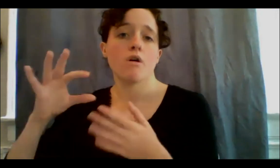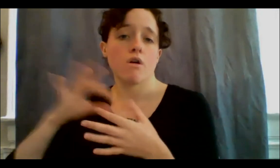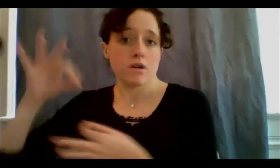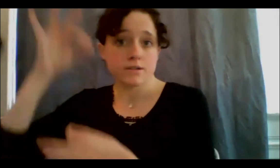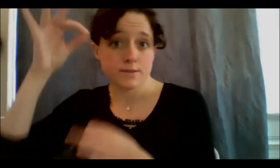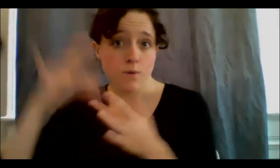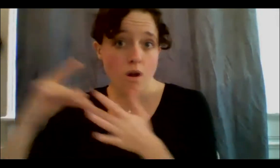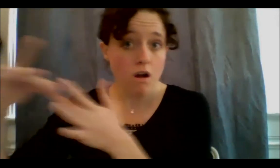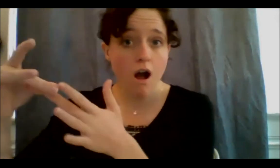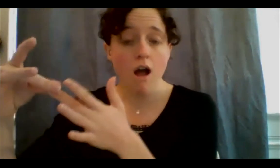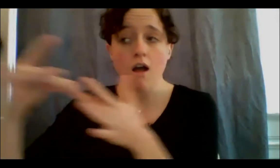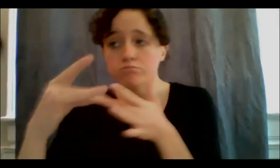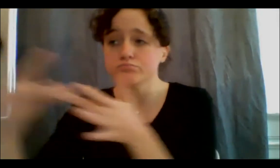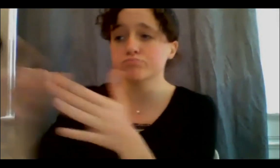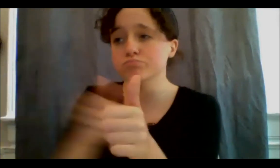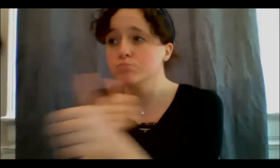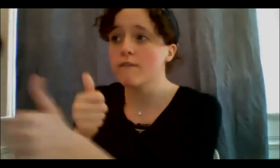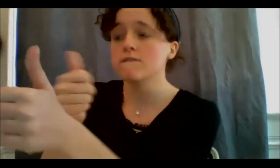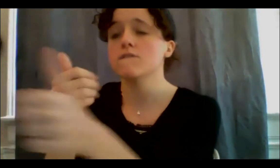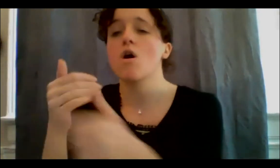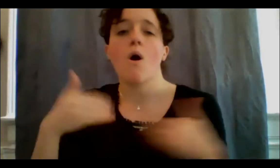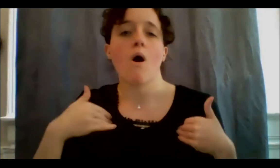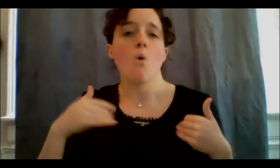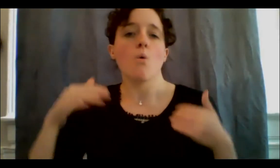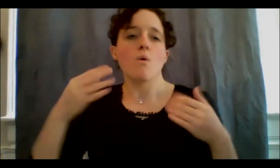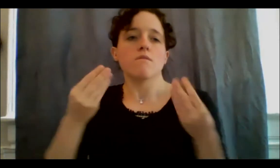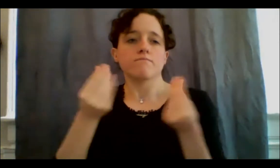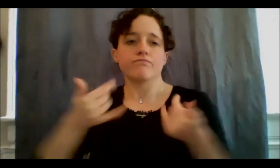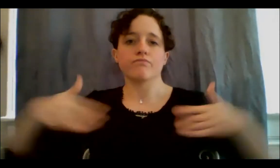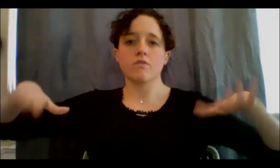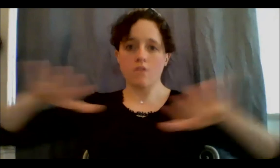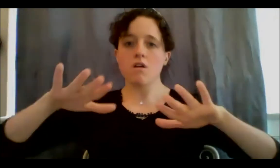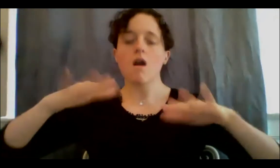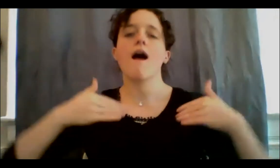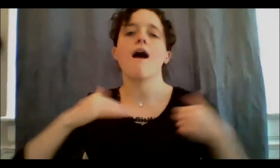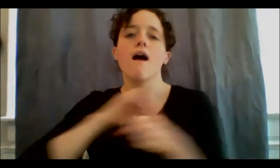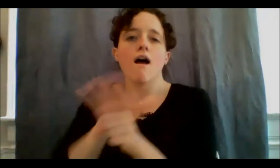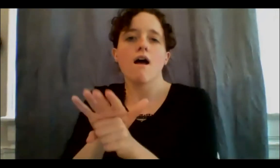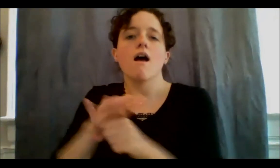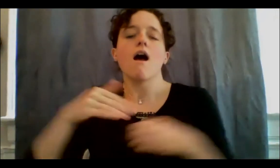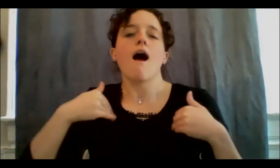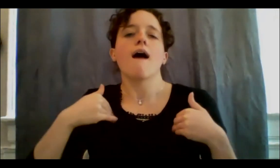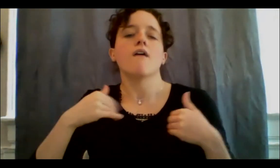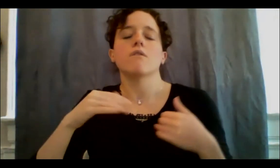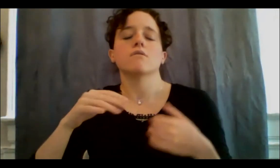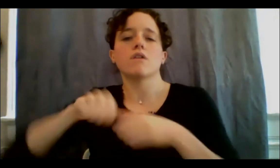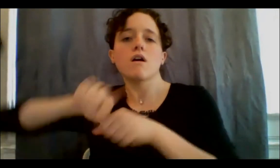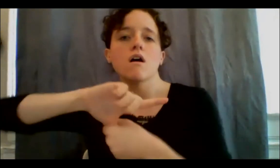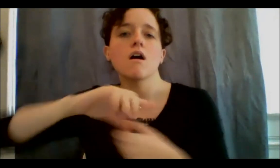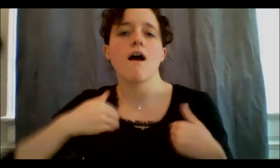rice patterns came through the Finger Lakes, which are the Great Lakes, and they brought us here through many thousands of years of migration from the east coast